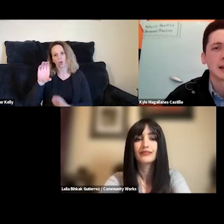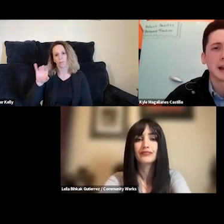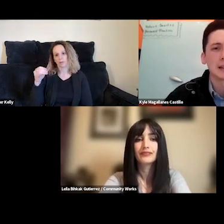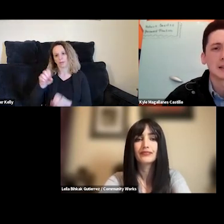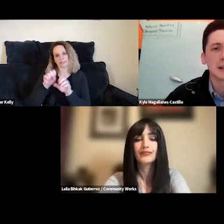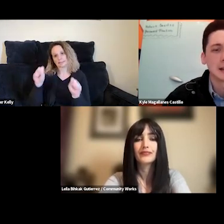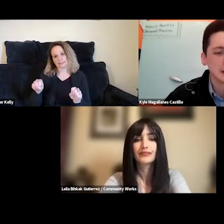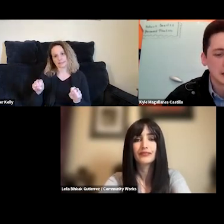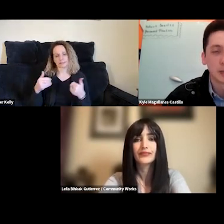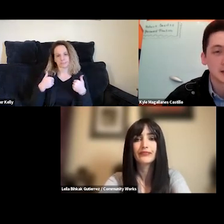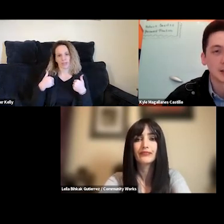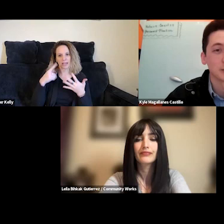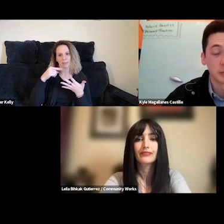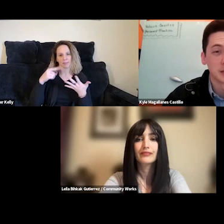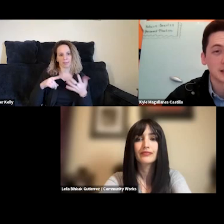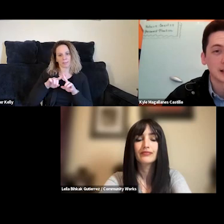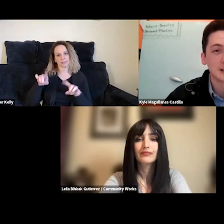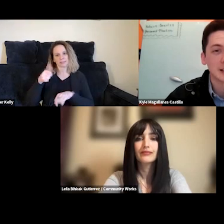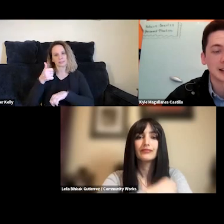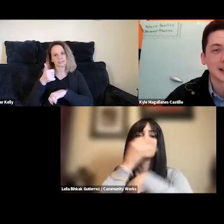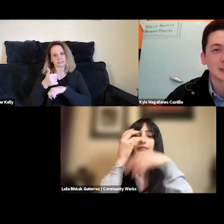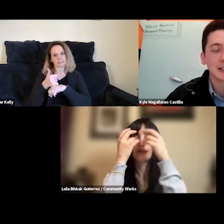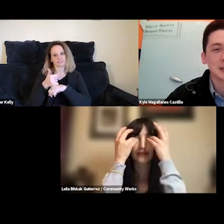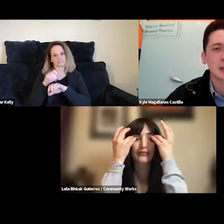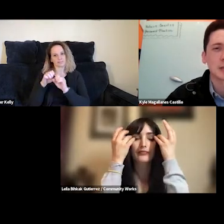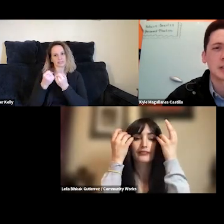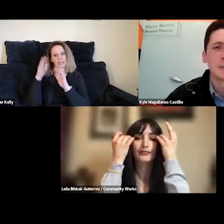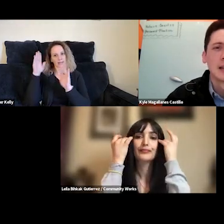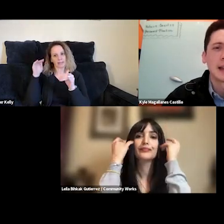that has different set of, once again, societal expectations for you